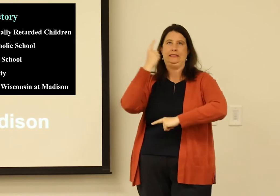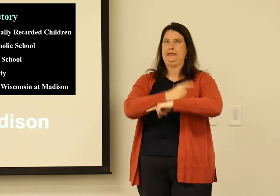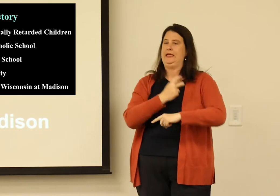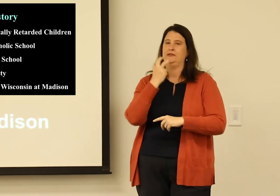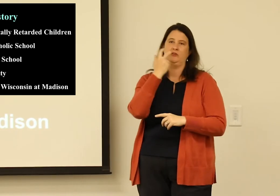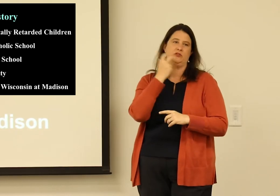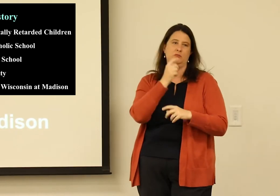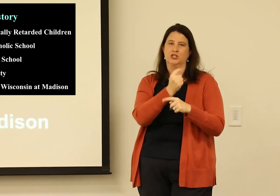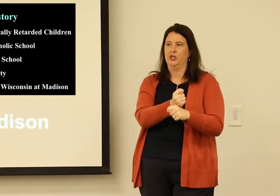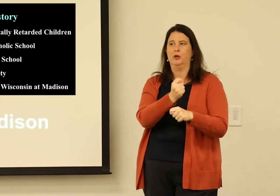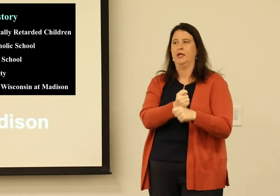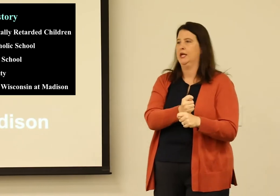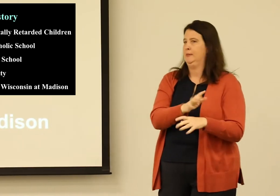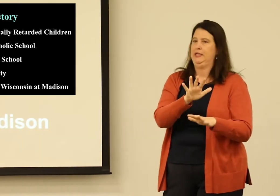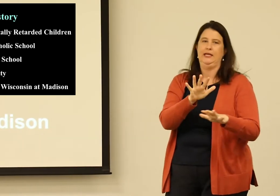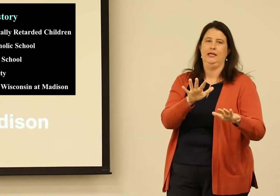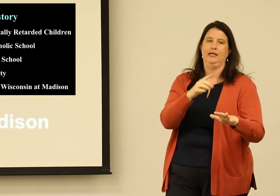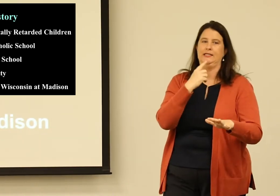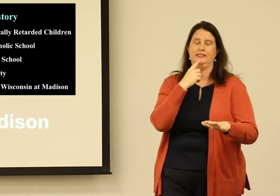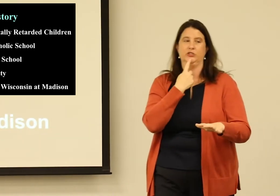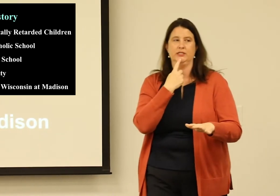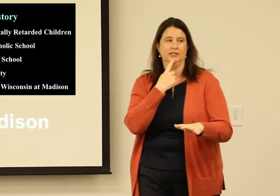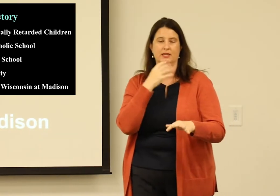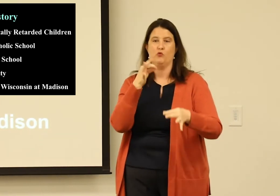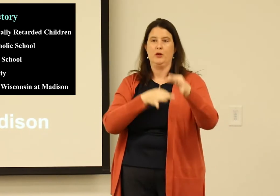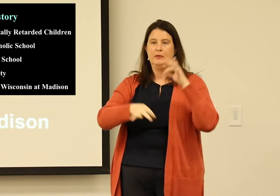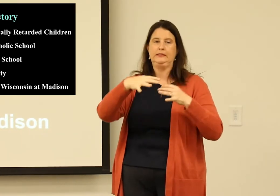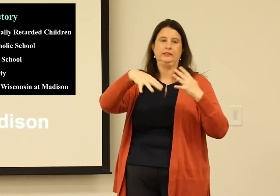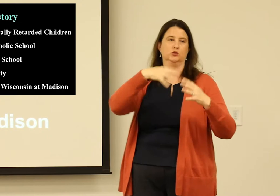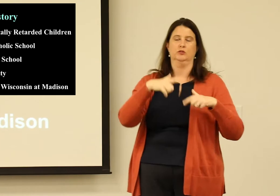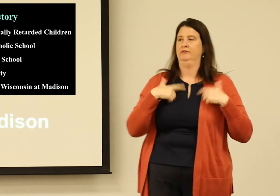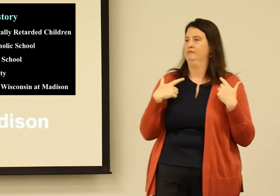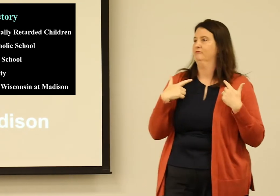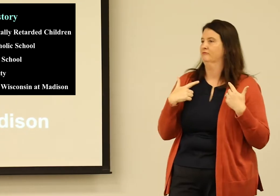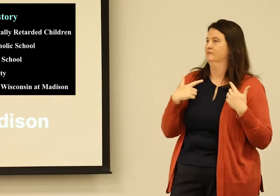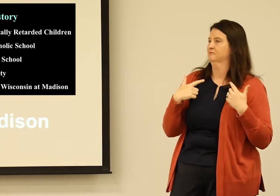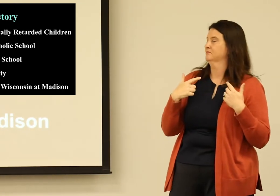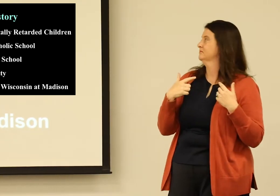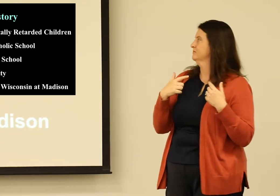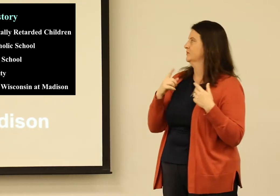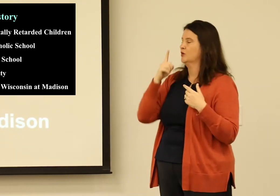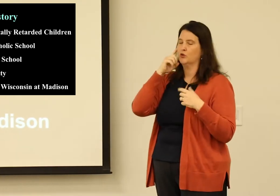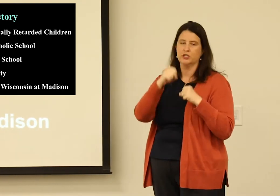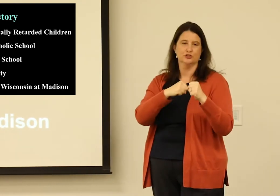I can remember the hours and hours upon days upon days of speech therapy, replacing my social life